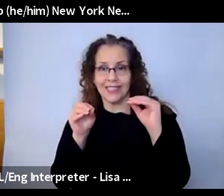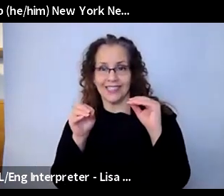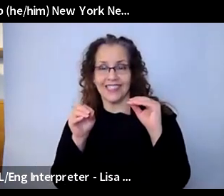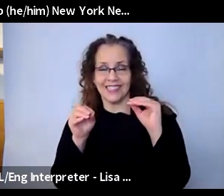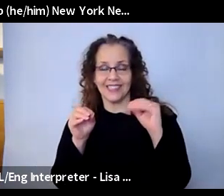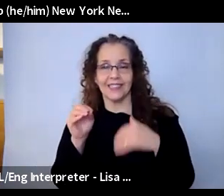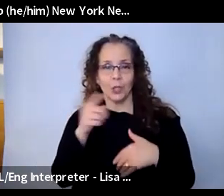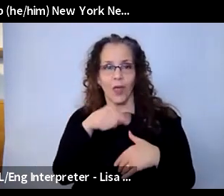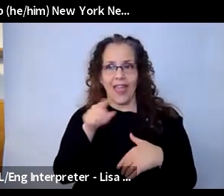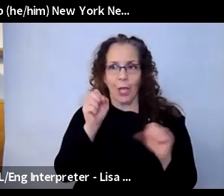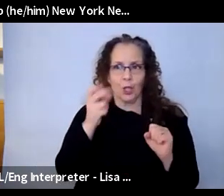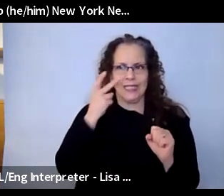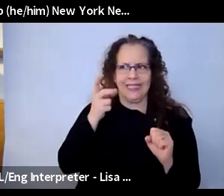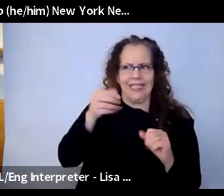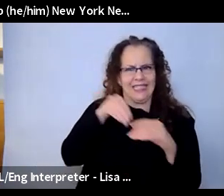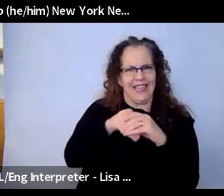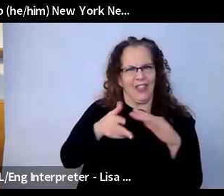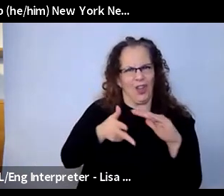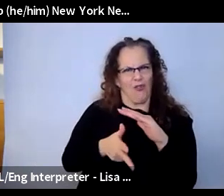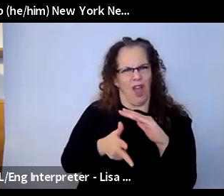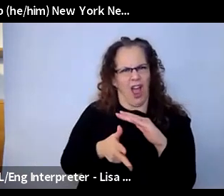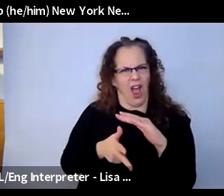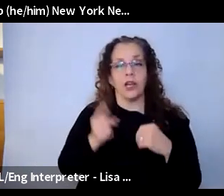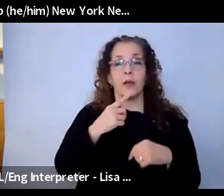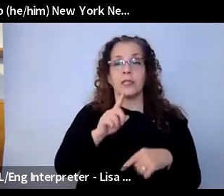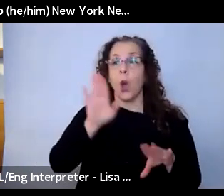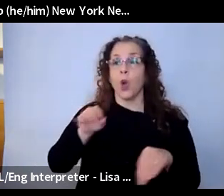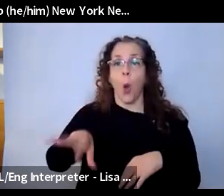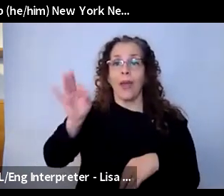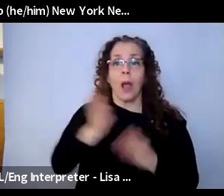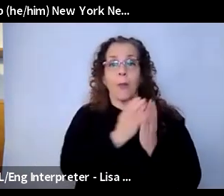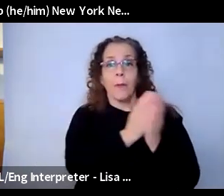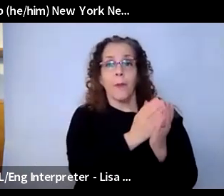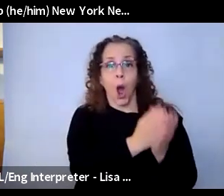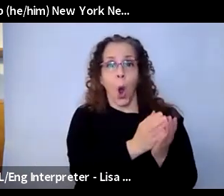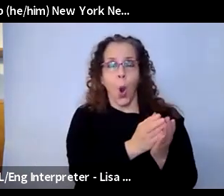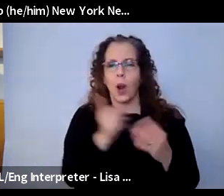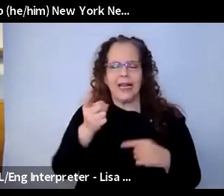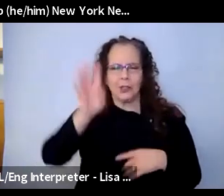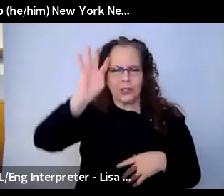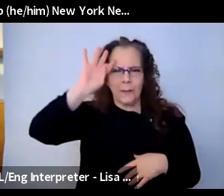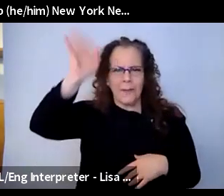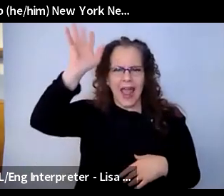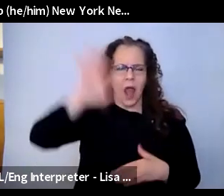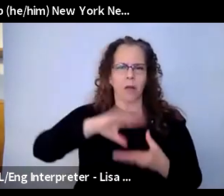garage, and they just would call out, like, "Oh, go pick up the boat." And he just made up this crazy story about being in a